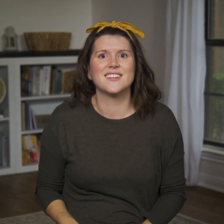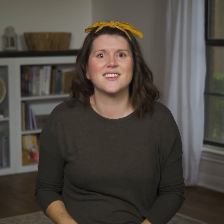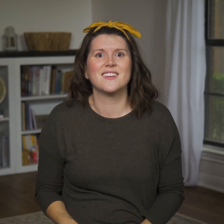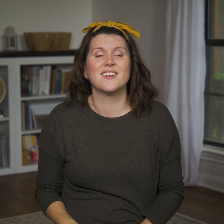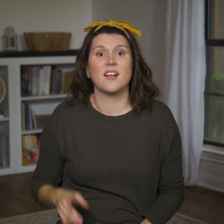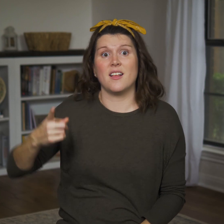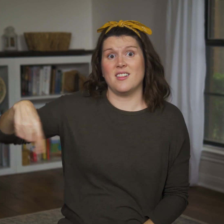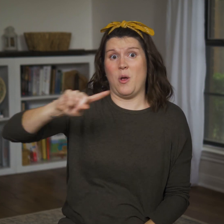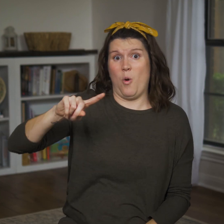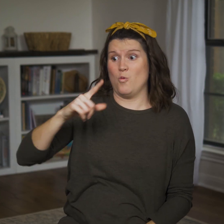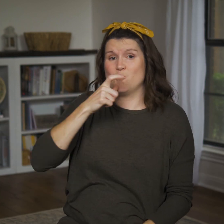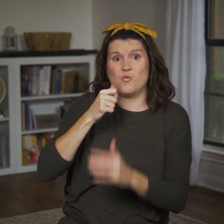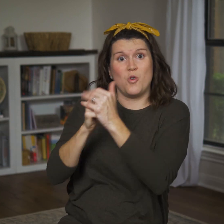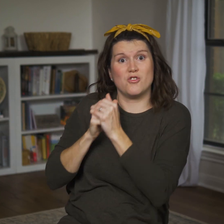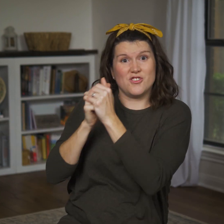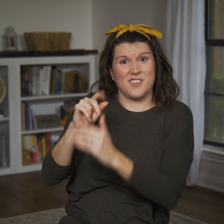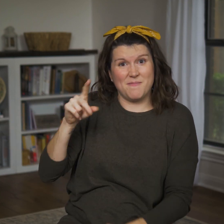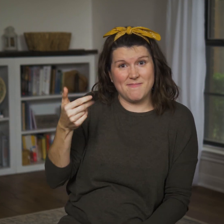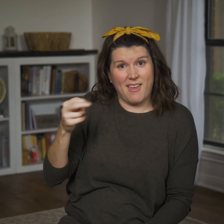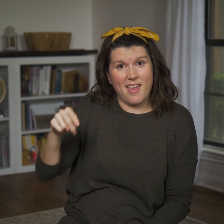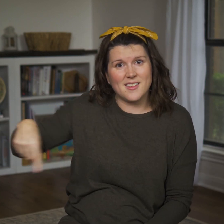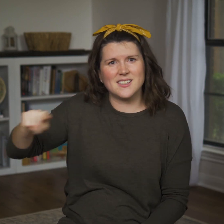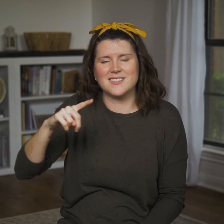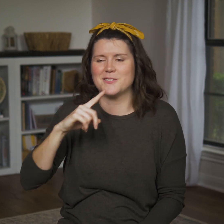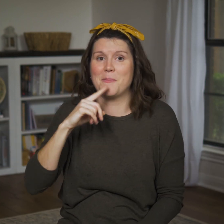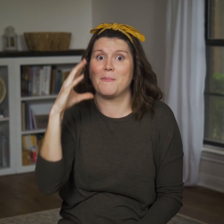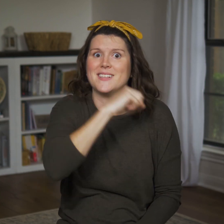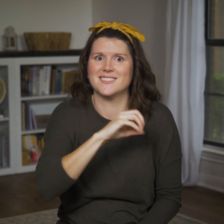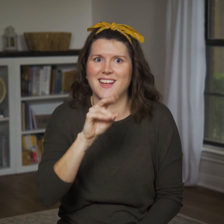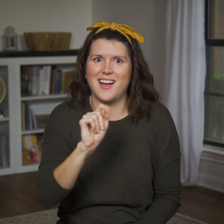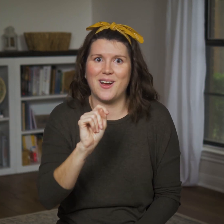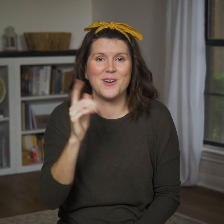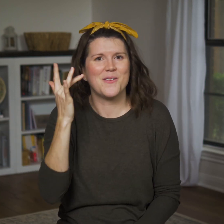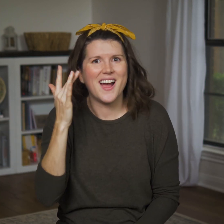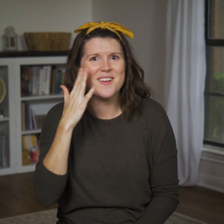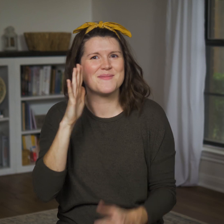All those pagan worshippers are missing out on the rejoicing,